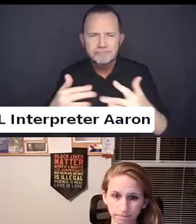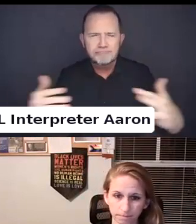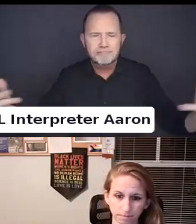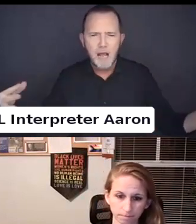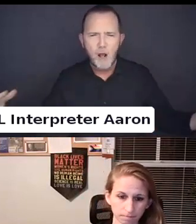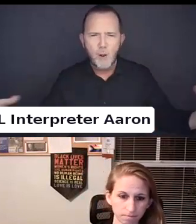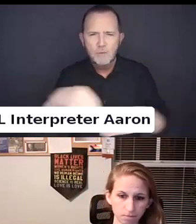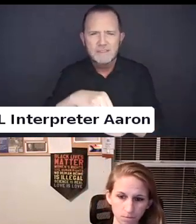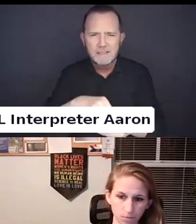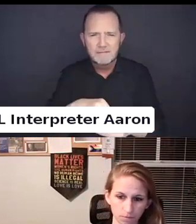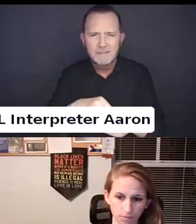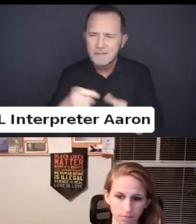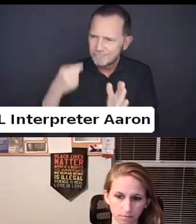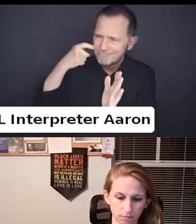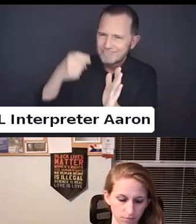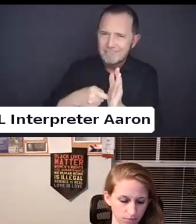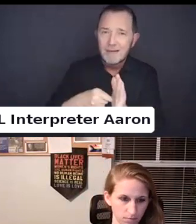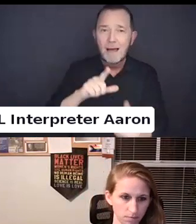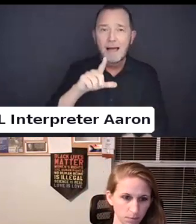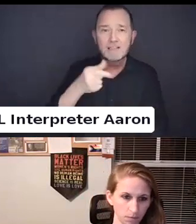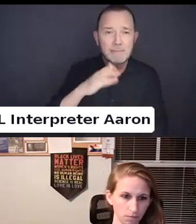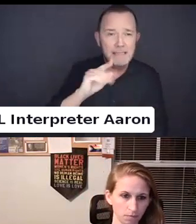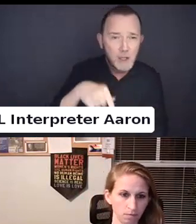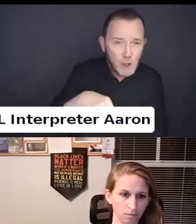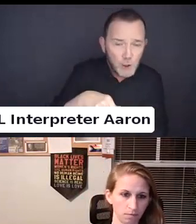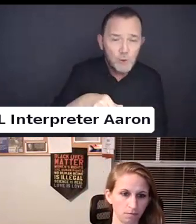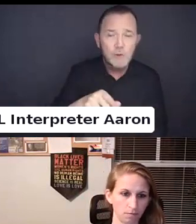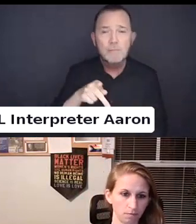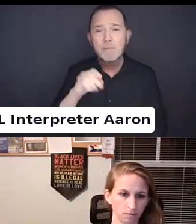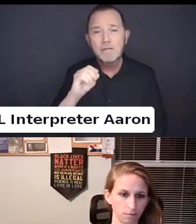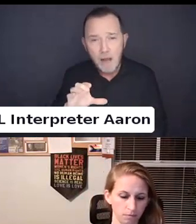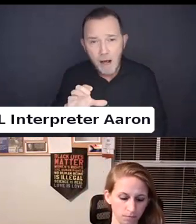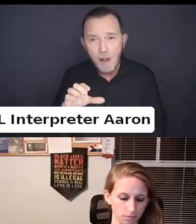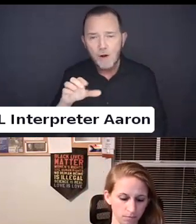people are LGBT Q people of color, or queer.